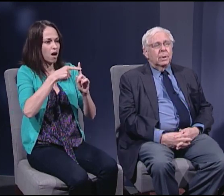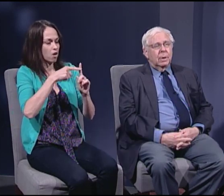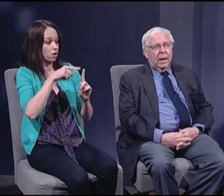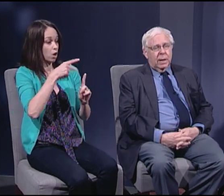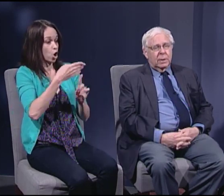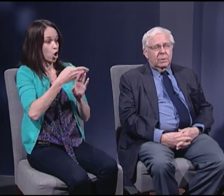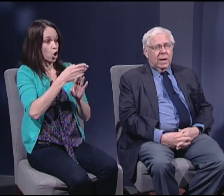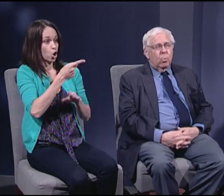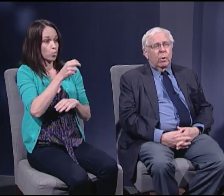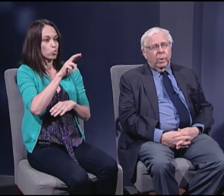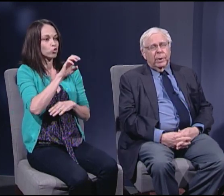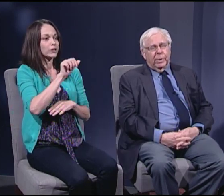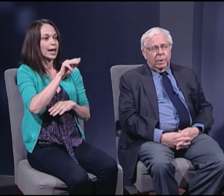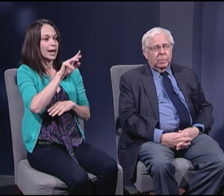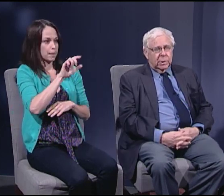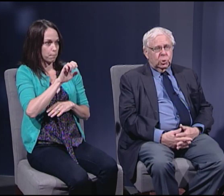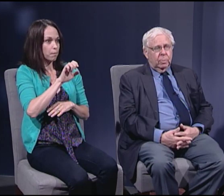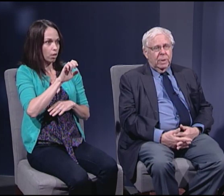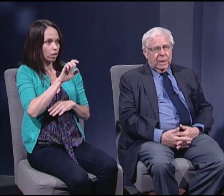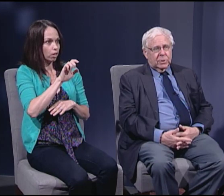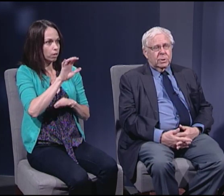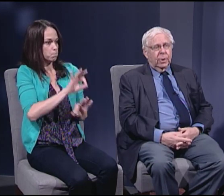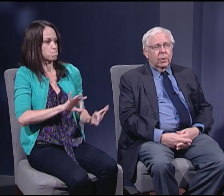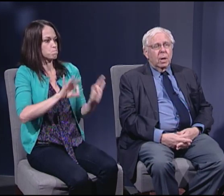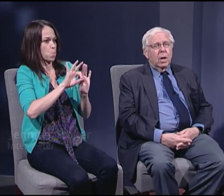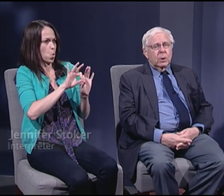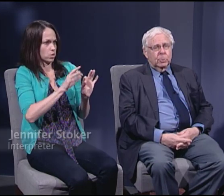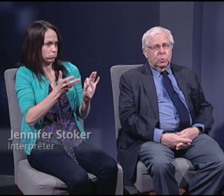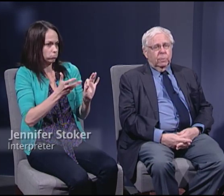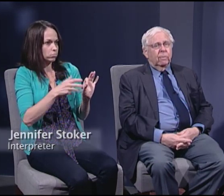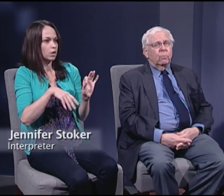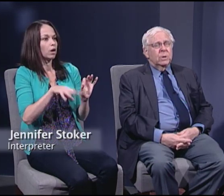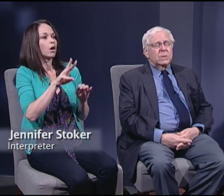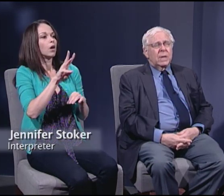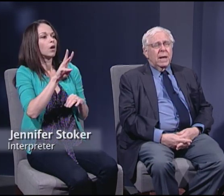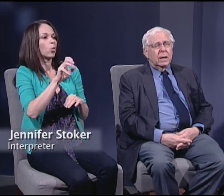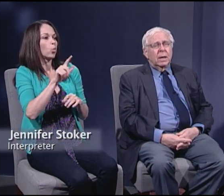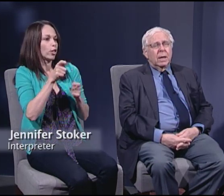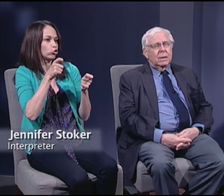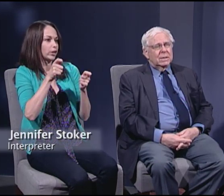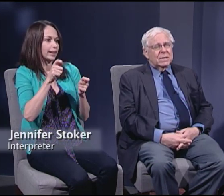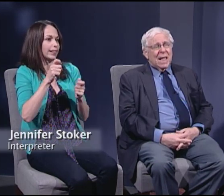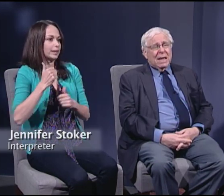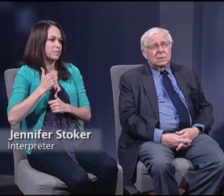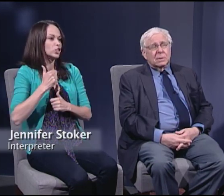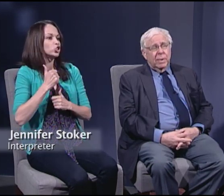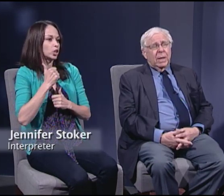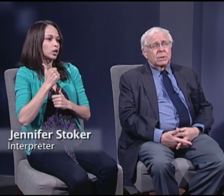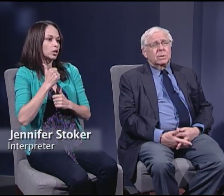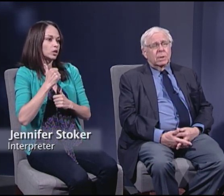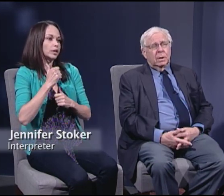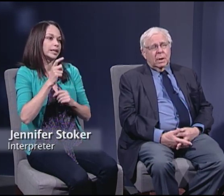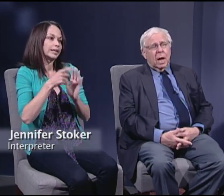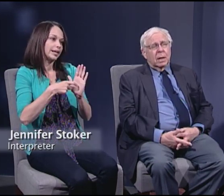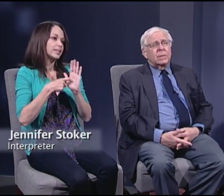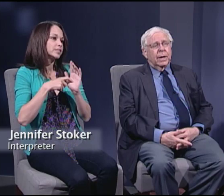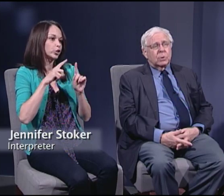that is a well regulated militia being necessary to preserve a free state, does that limit the context